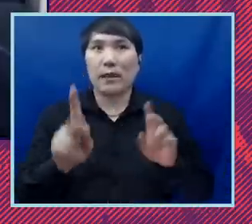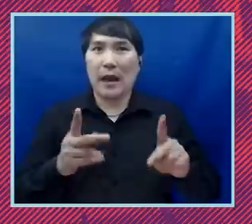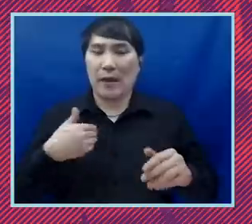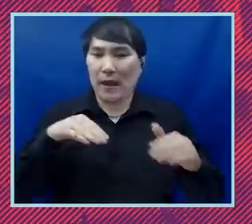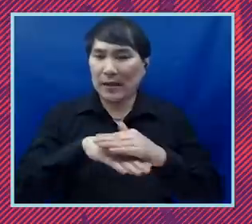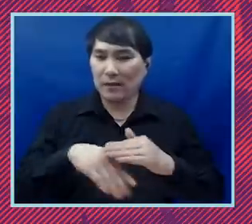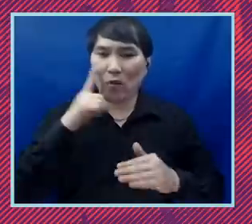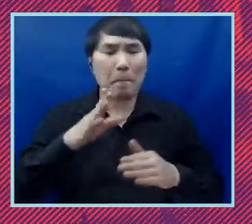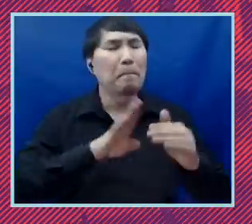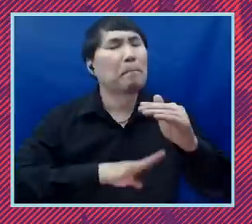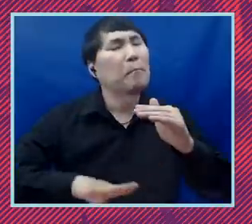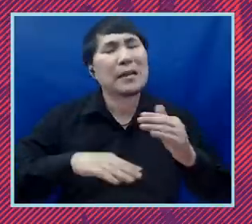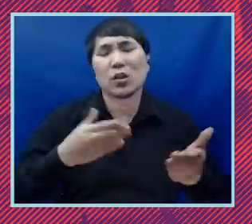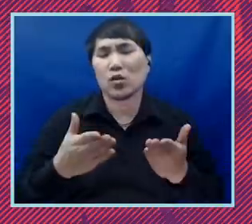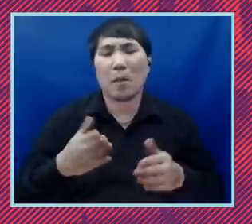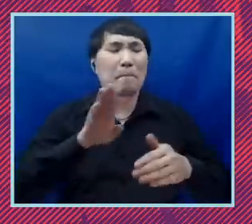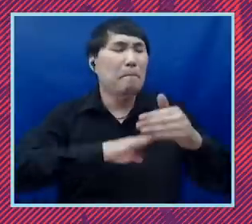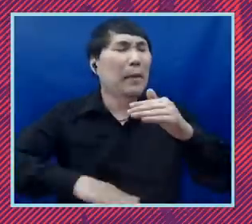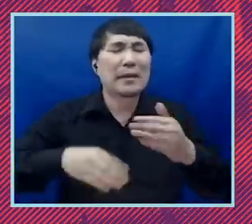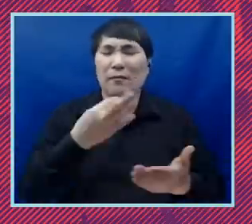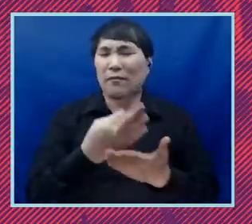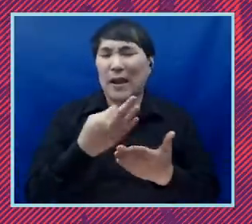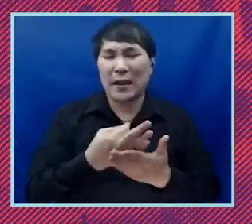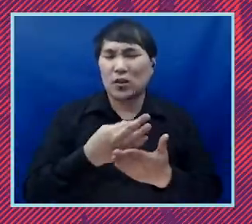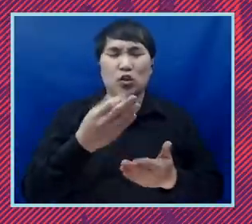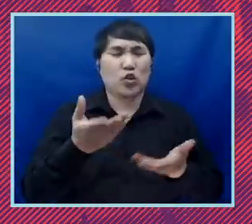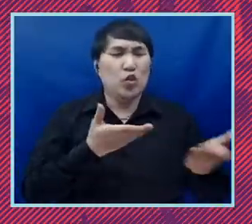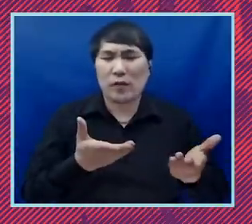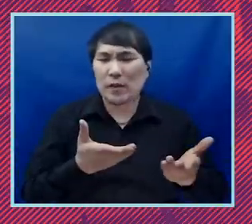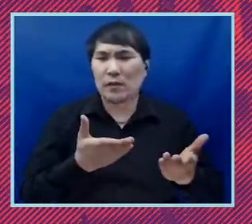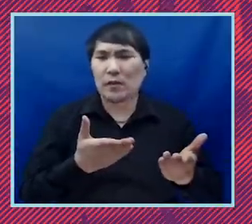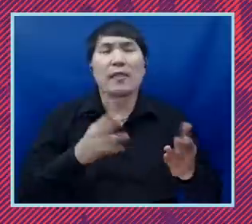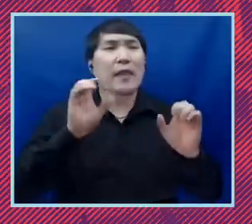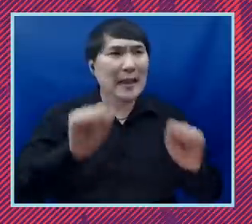to have access to basic financial services, to be able to provide for their families and themselves,